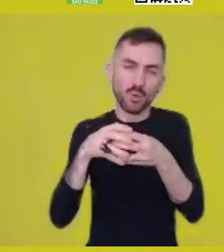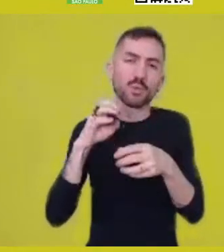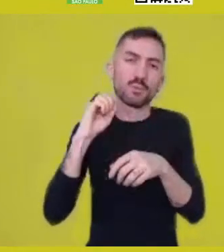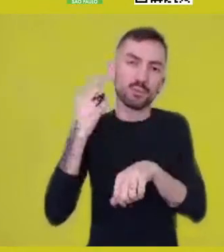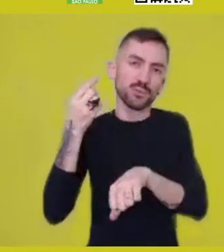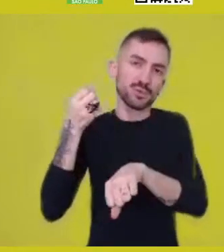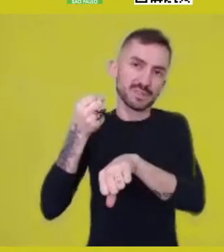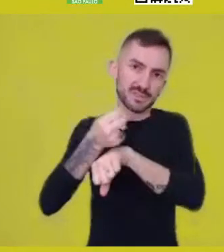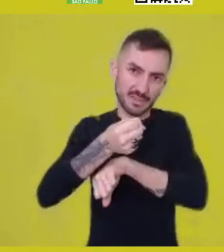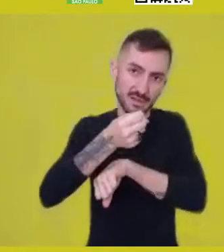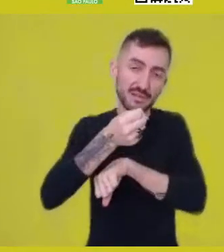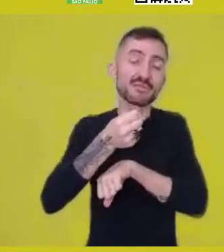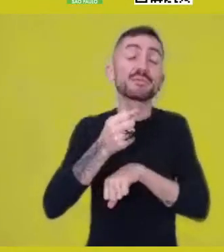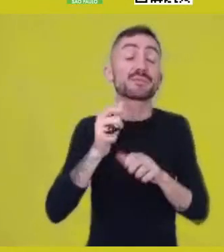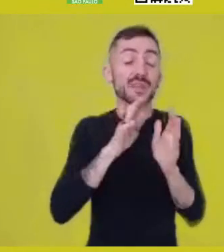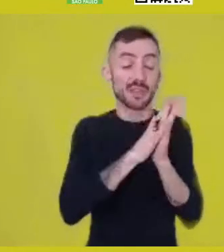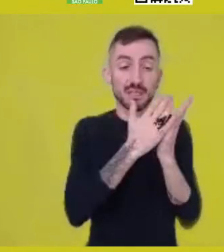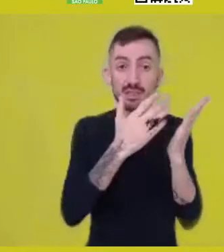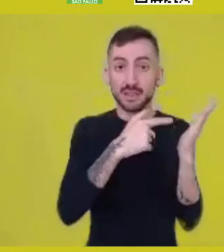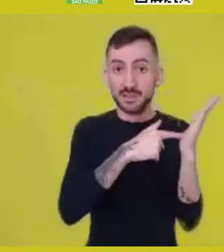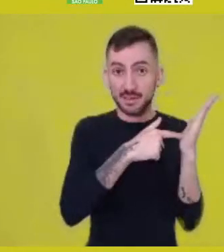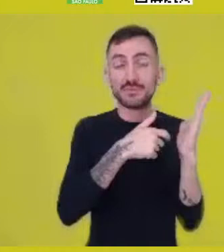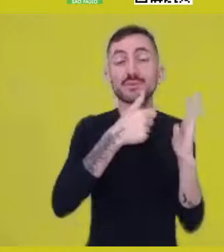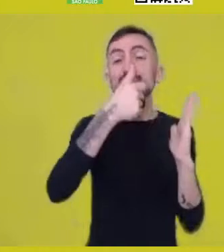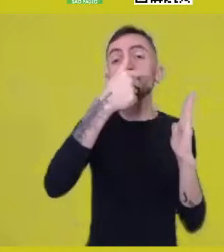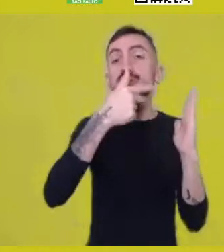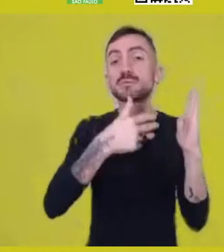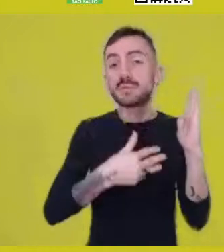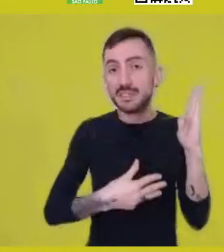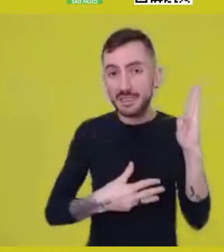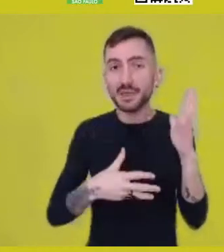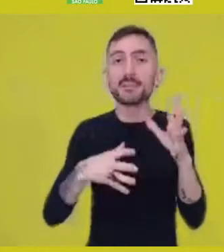the quilombo as this construct